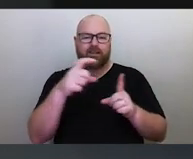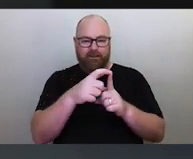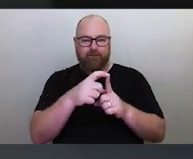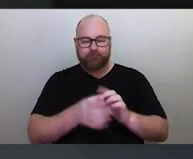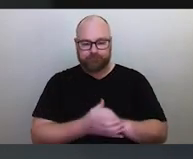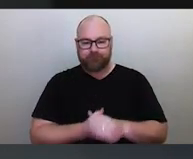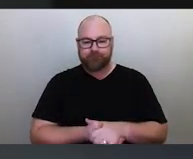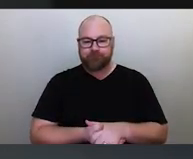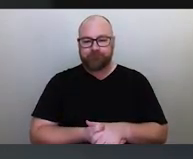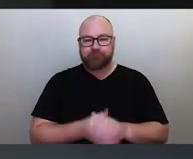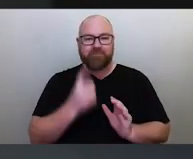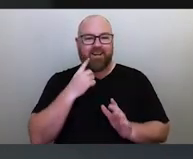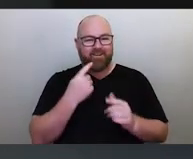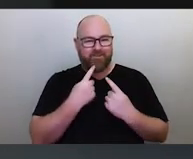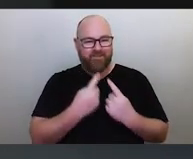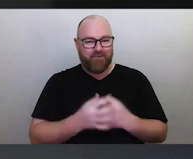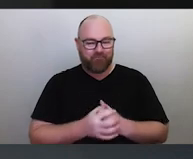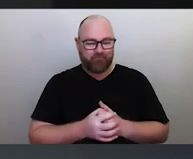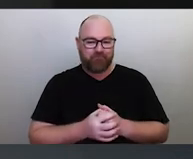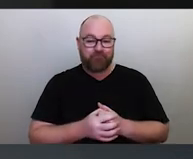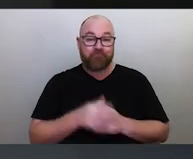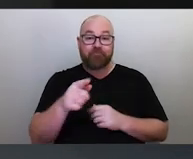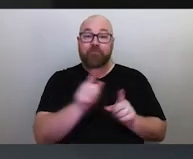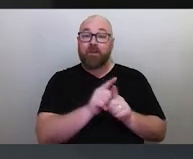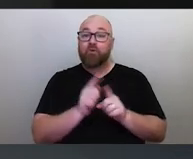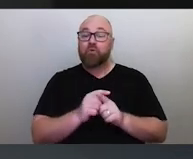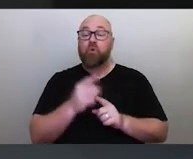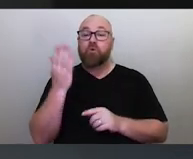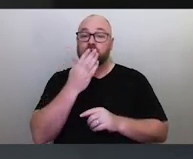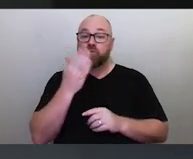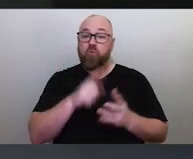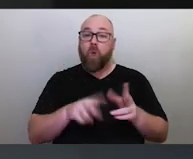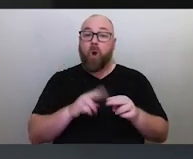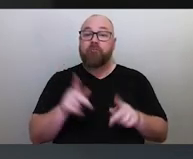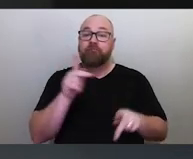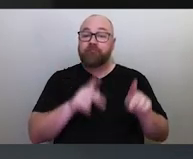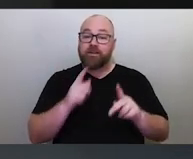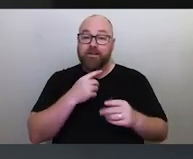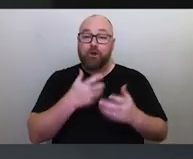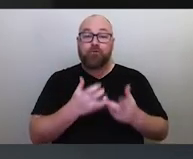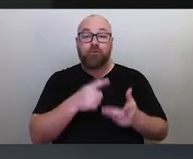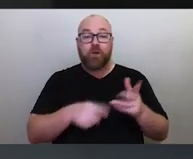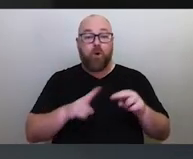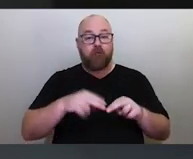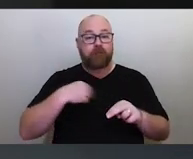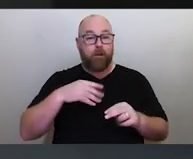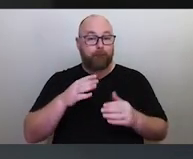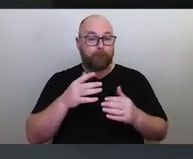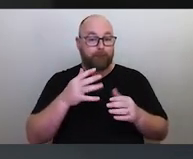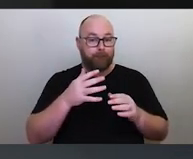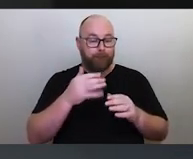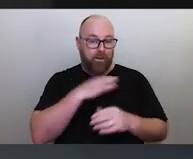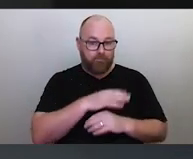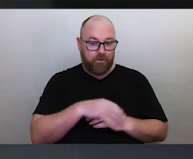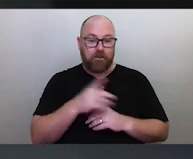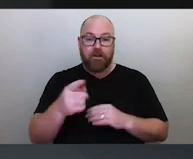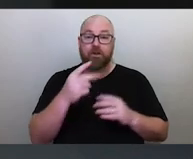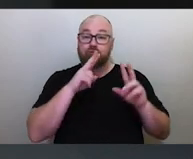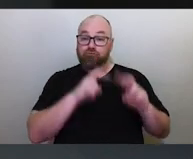which is much, much easier to say. And he's also at the School of Physics at the University of Melbourne. His research areas are especially Cultural Astronomy,